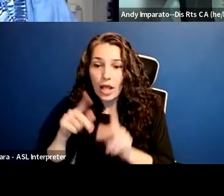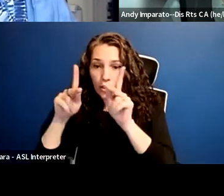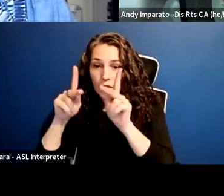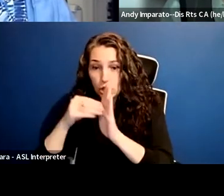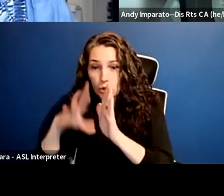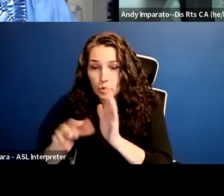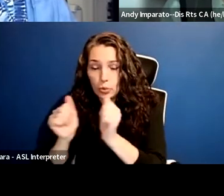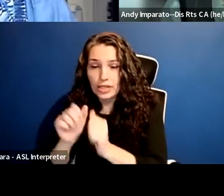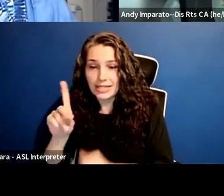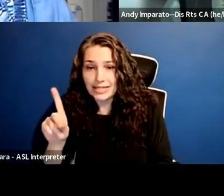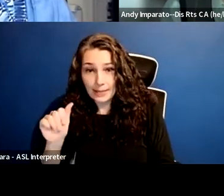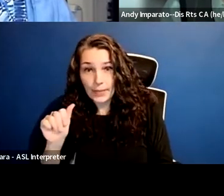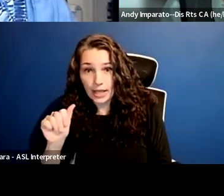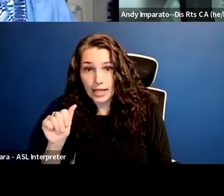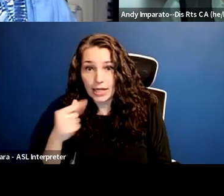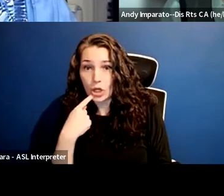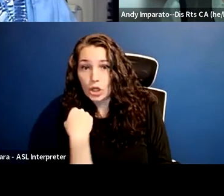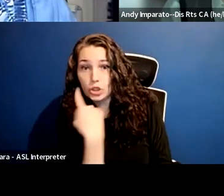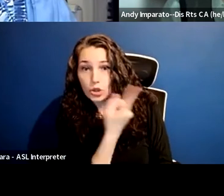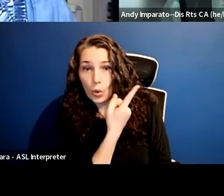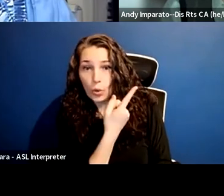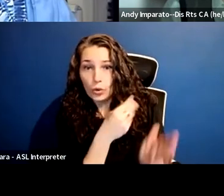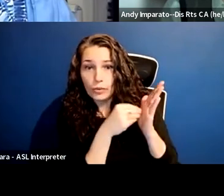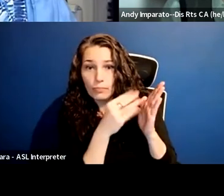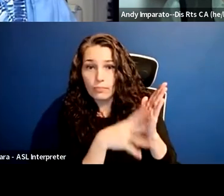staff at the university were like, I don't know.